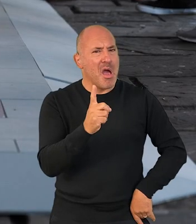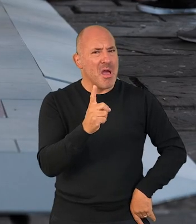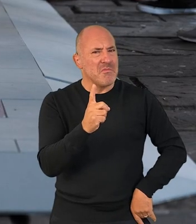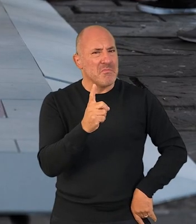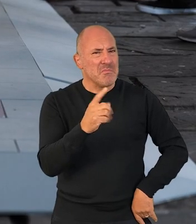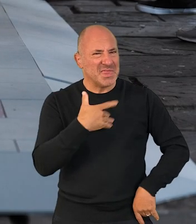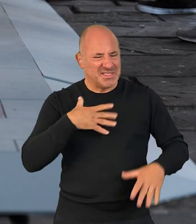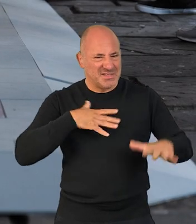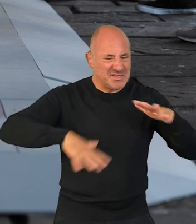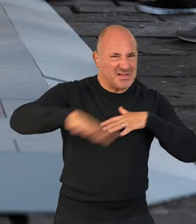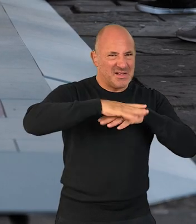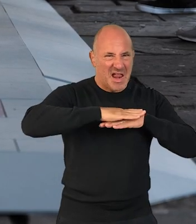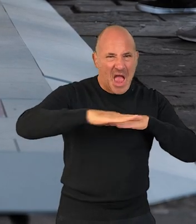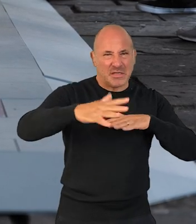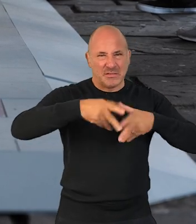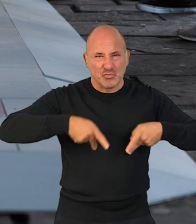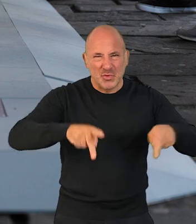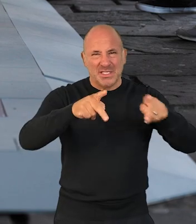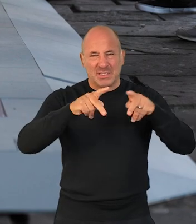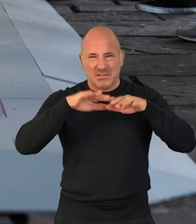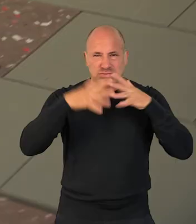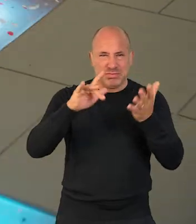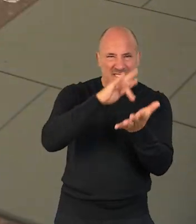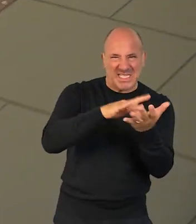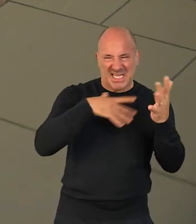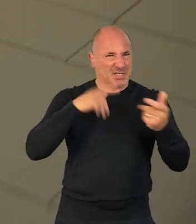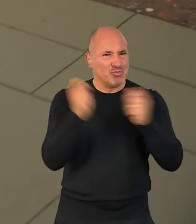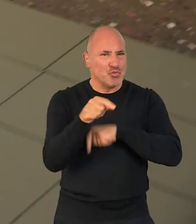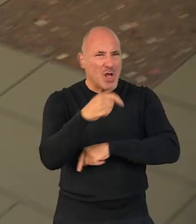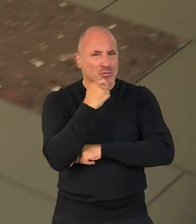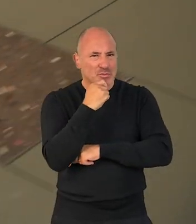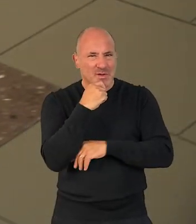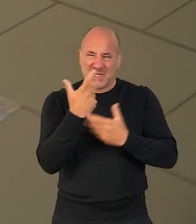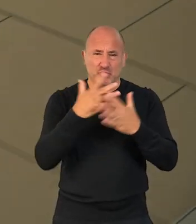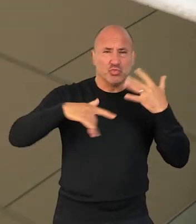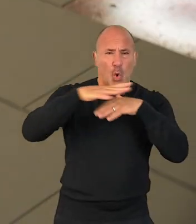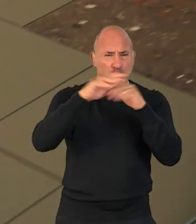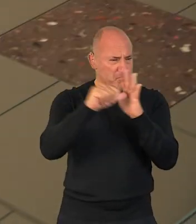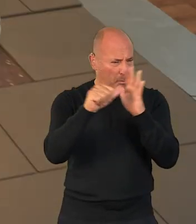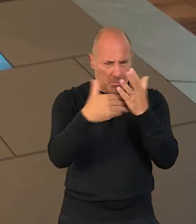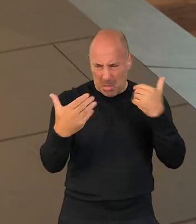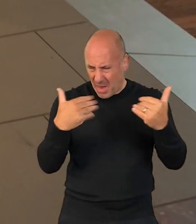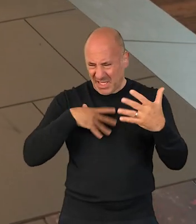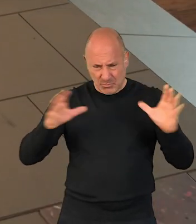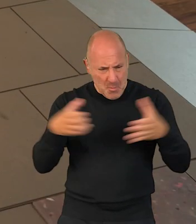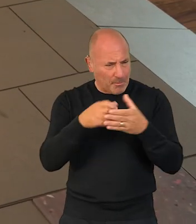We've gotta do things about, you know, our landscapes, our urban environments. We've gotta tackle social issues